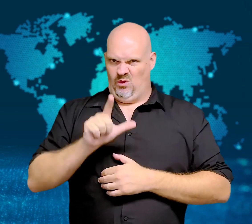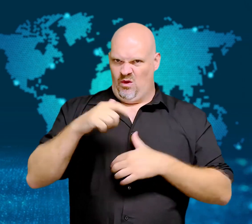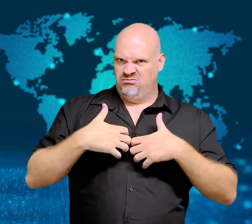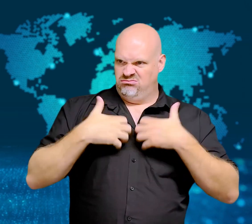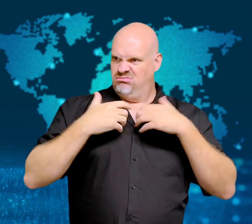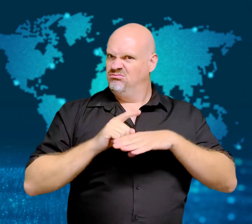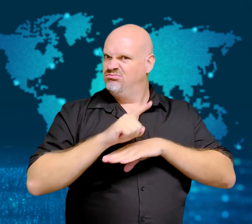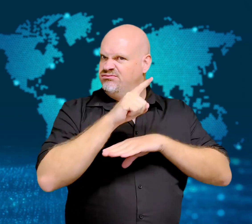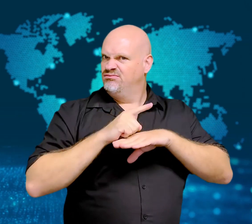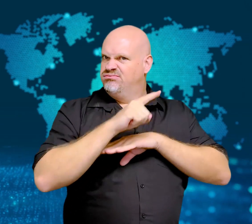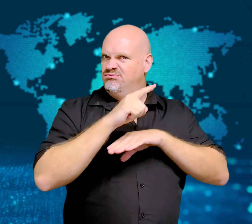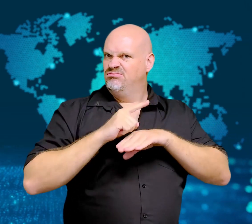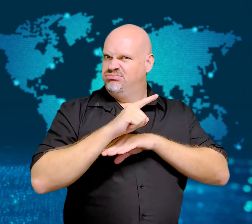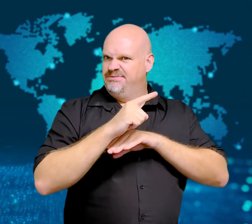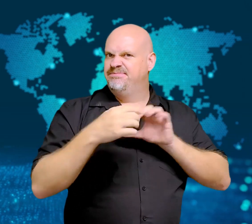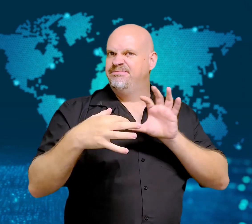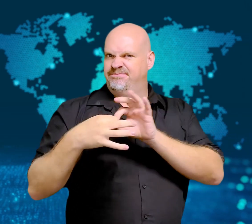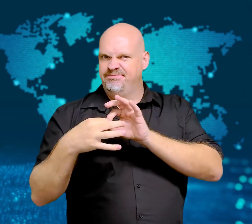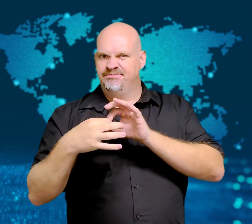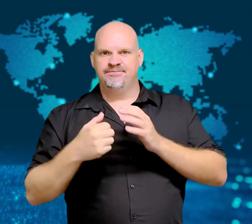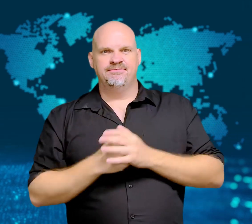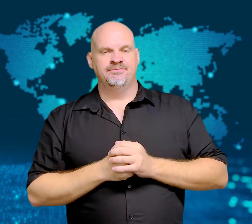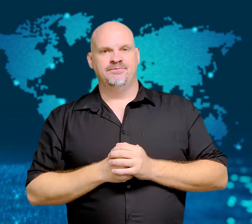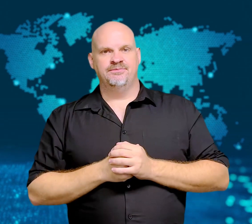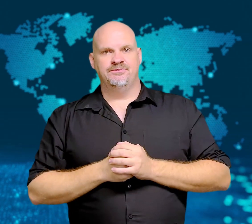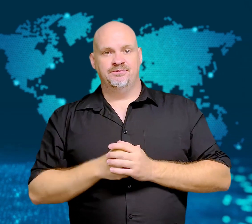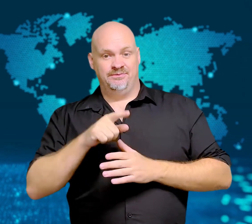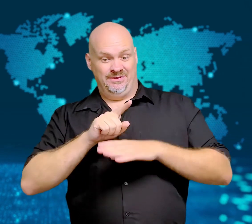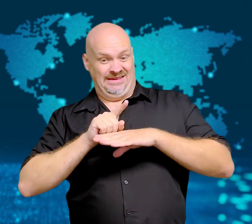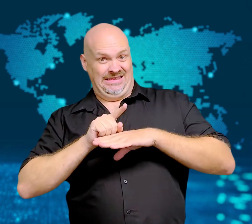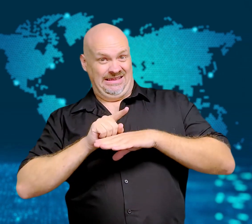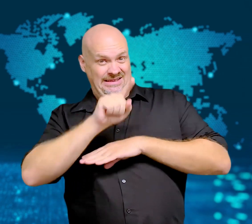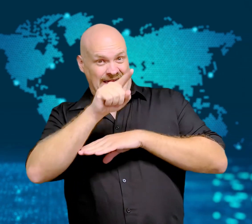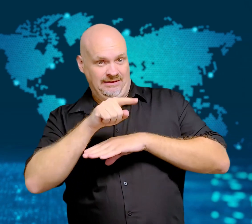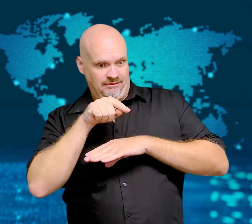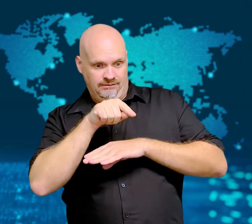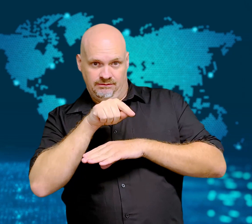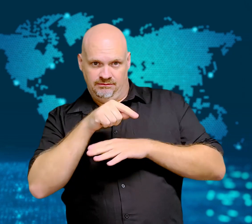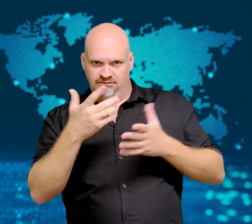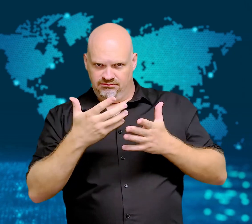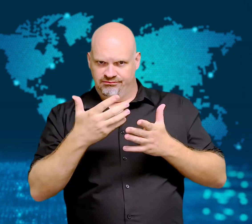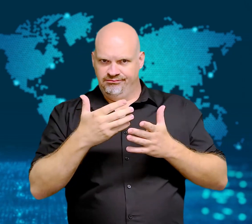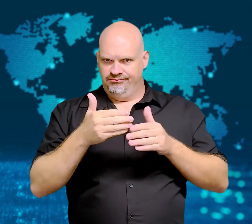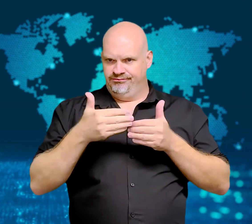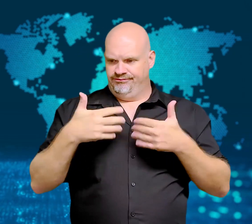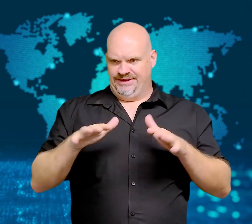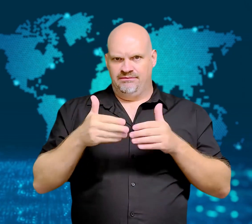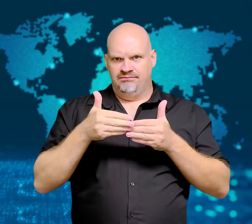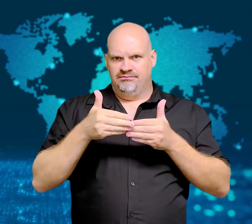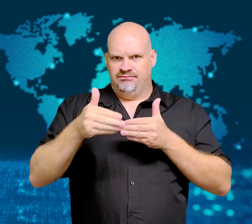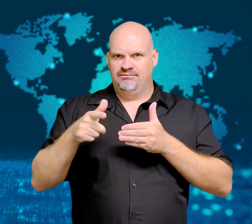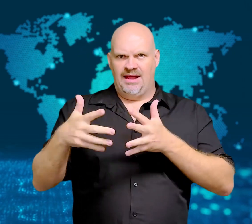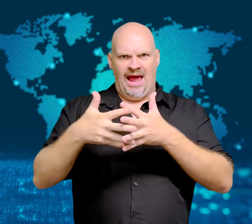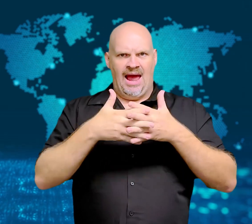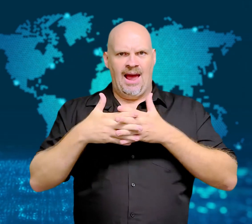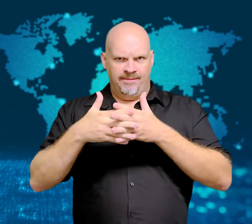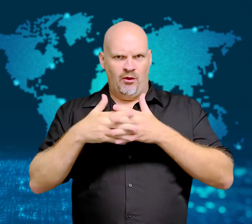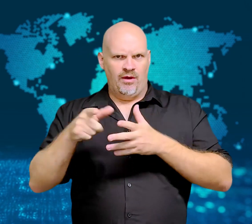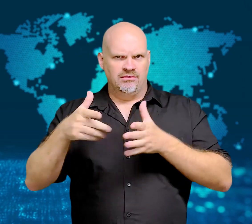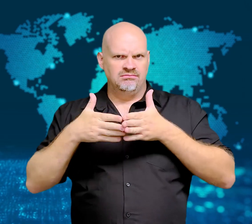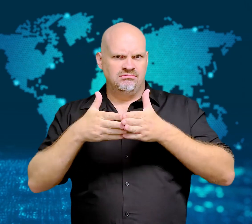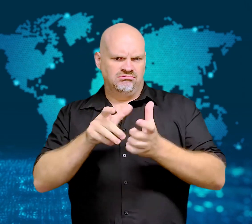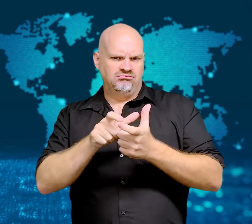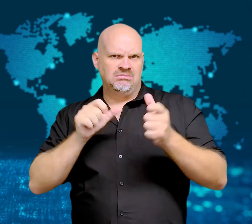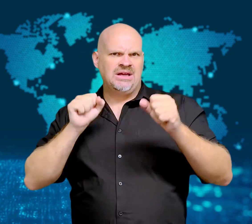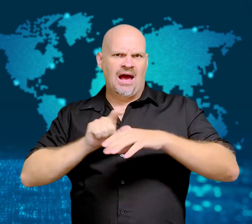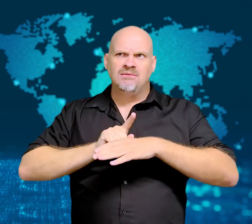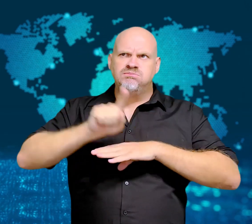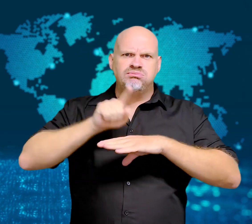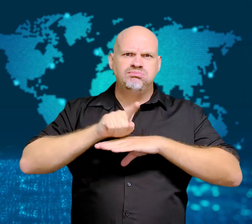This test came as the US nuclear-powered aircraft carrier USS Ronald Reagan